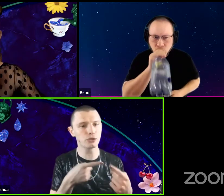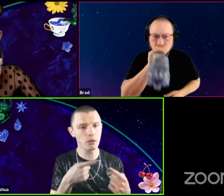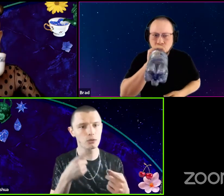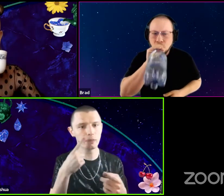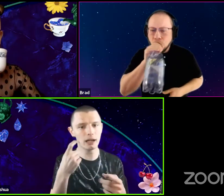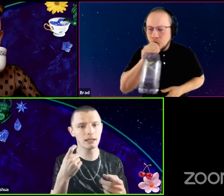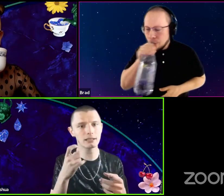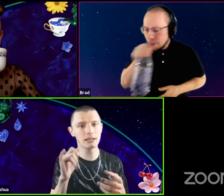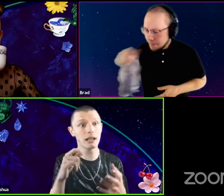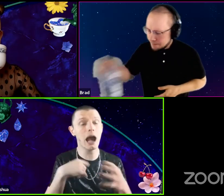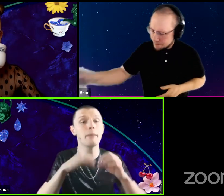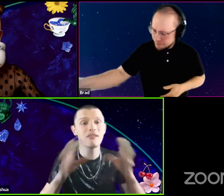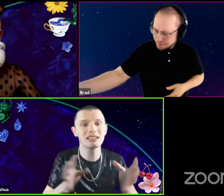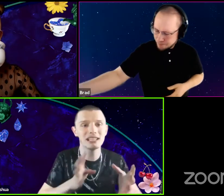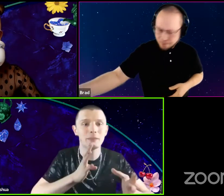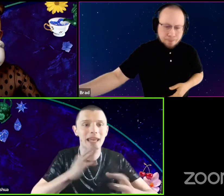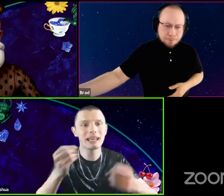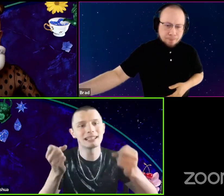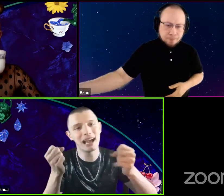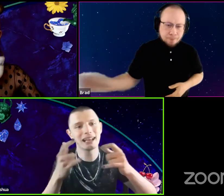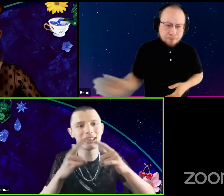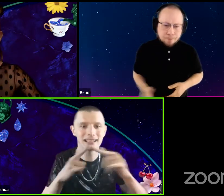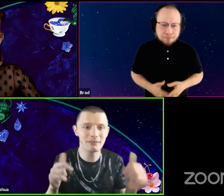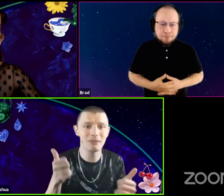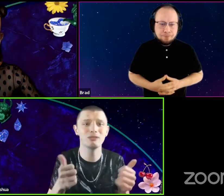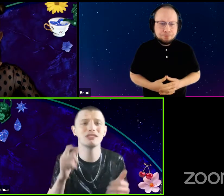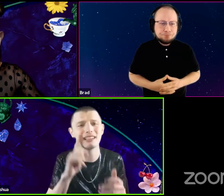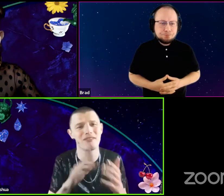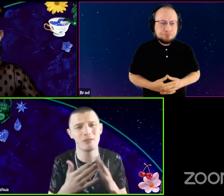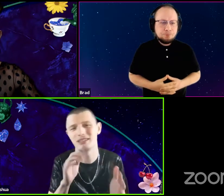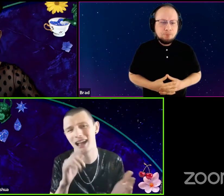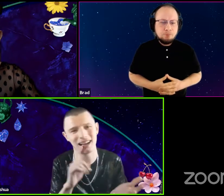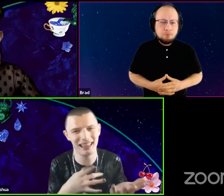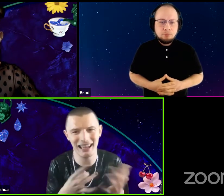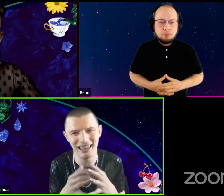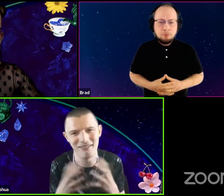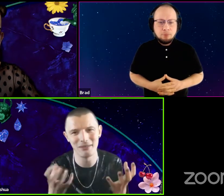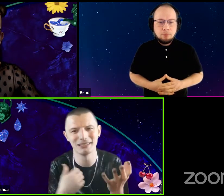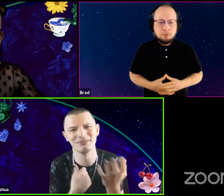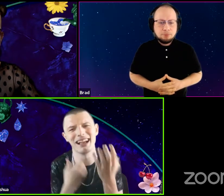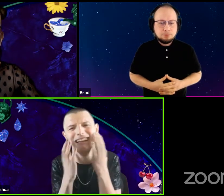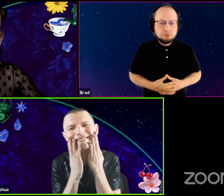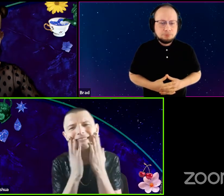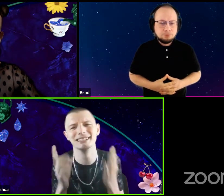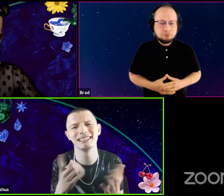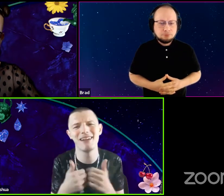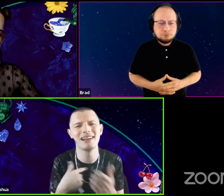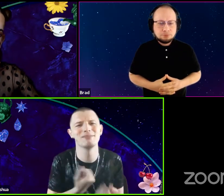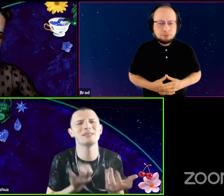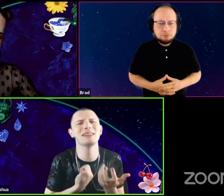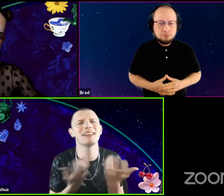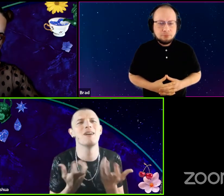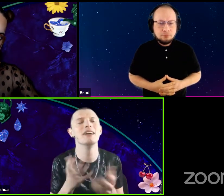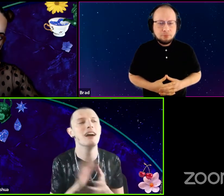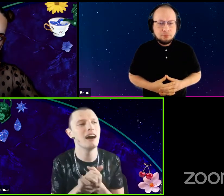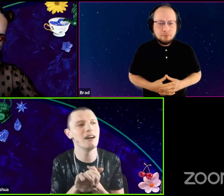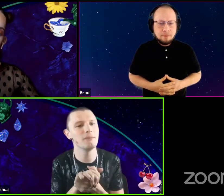because like I'm honestly speaking in signing at the same time, which the deaf community is not going to like that very much. I just like, oh this just how I express myself.